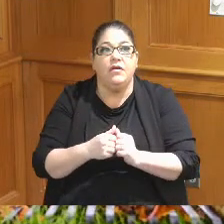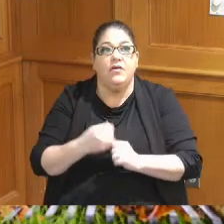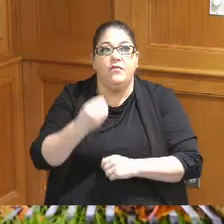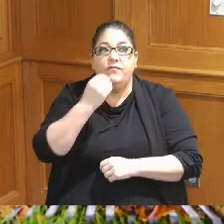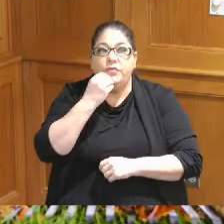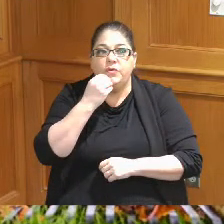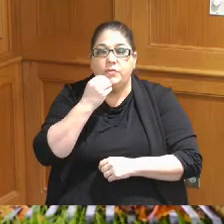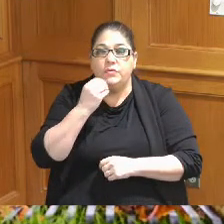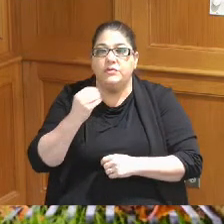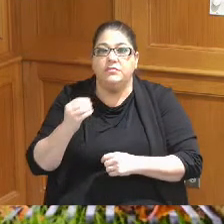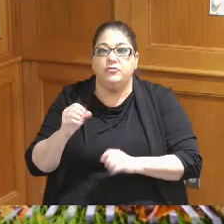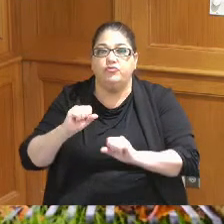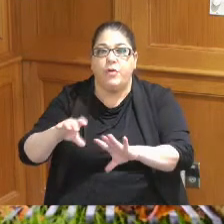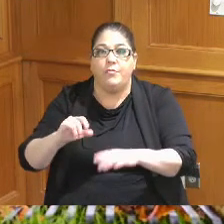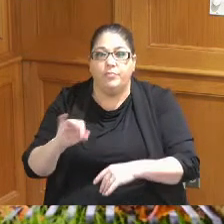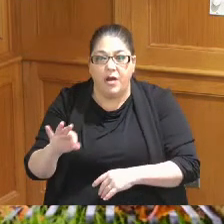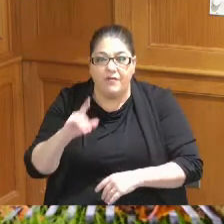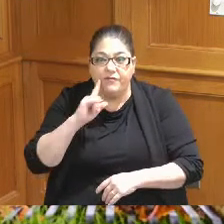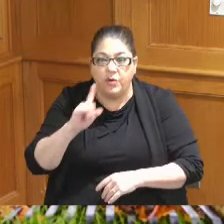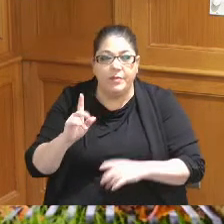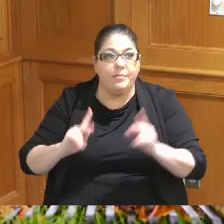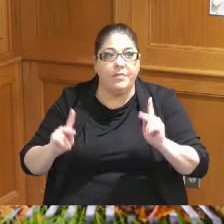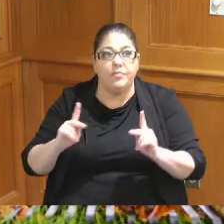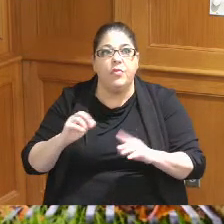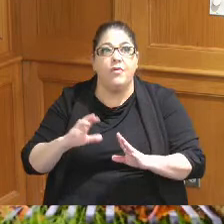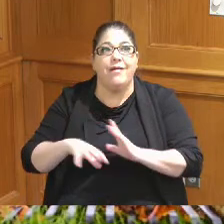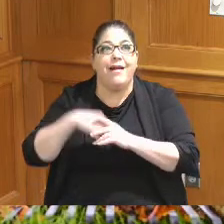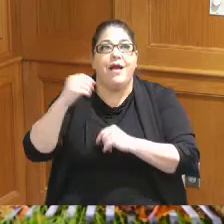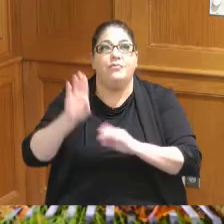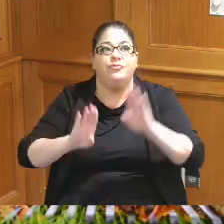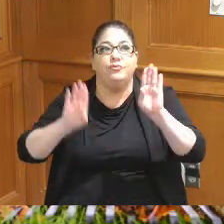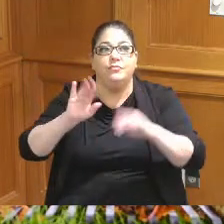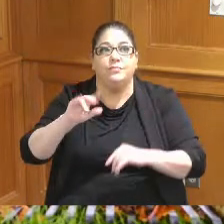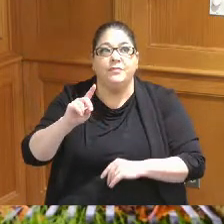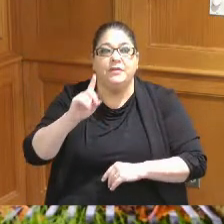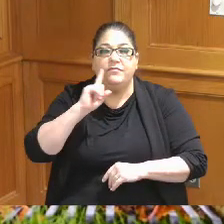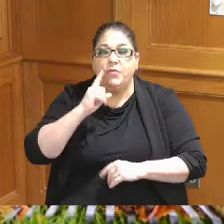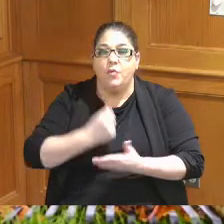for their residents or they're going out to bid for new waste and recycling we're there to help